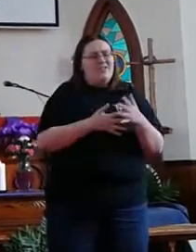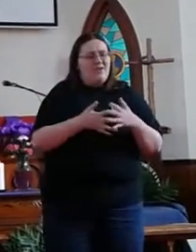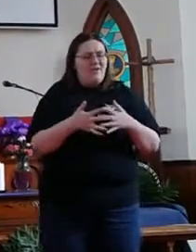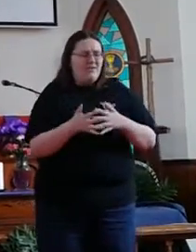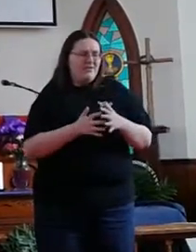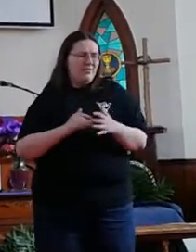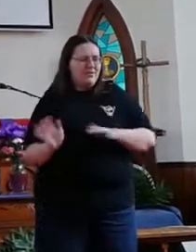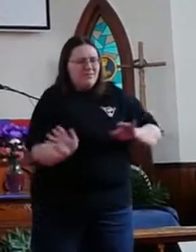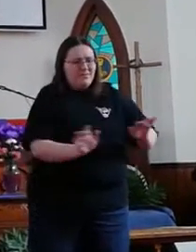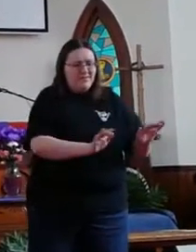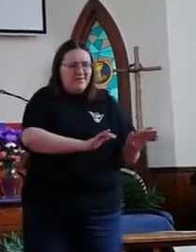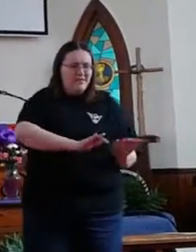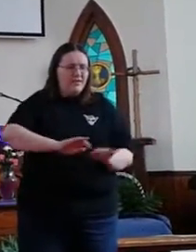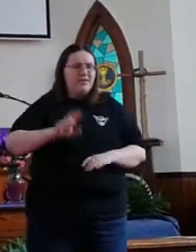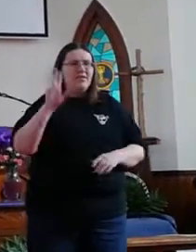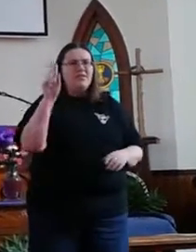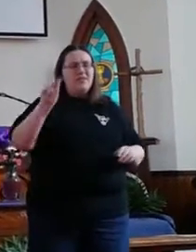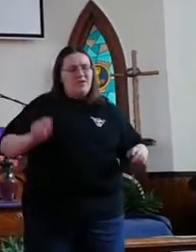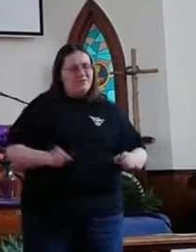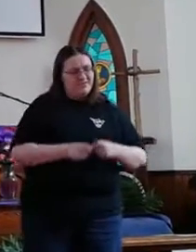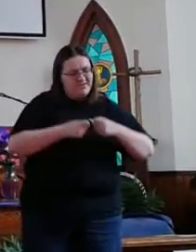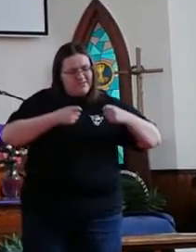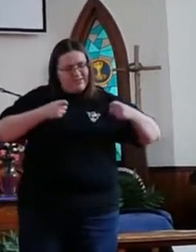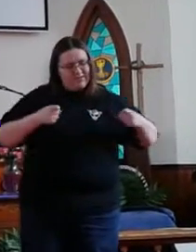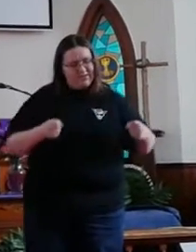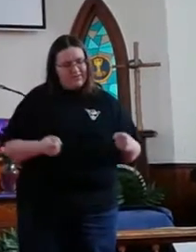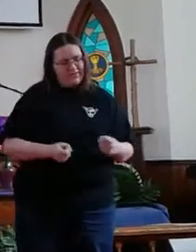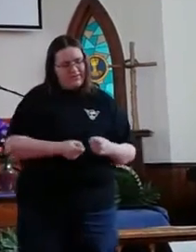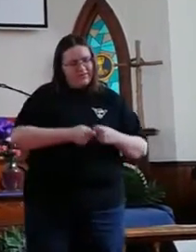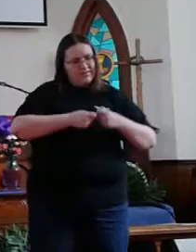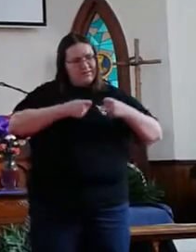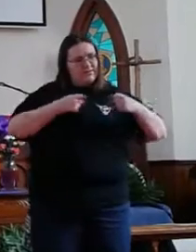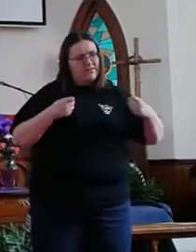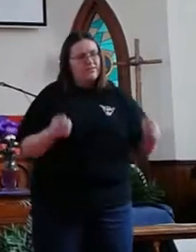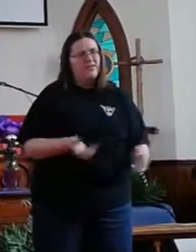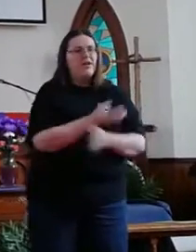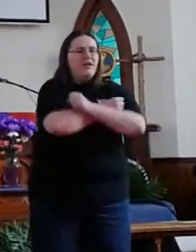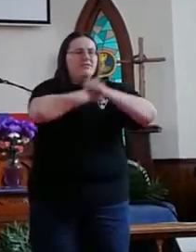Where though You committed no sin